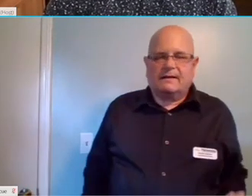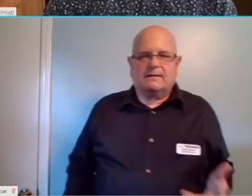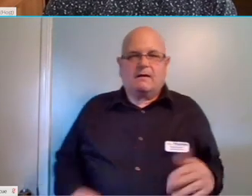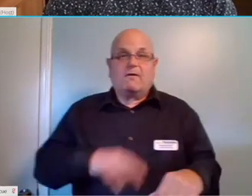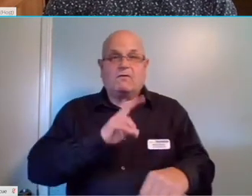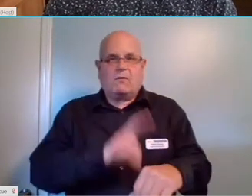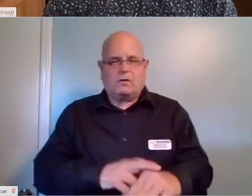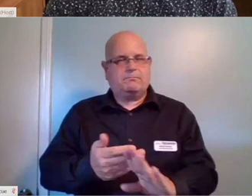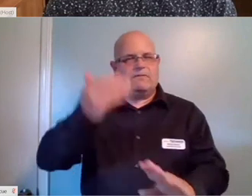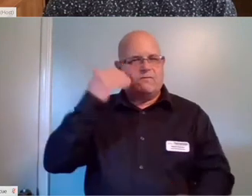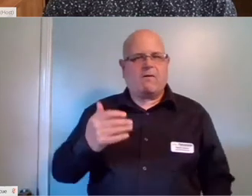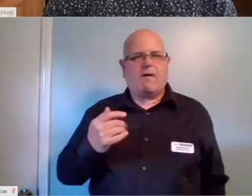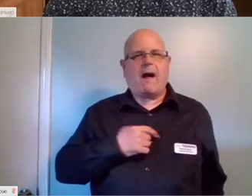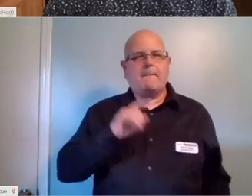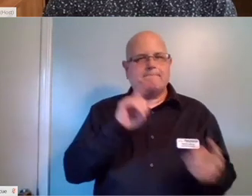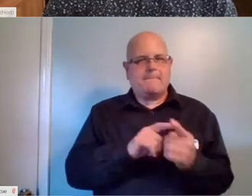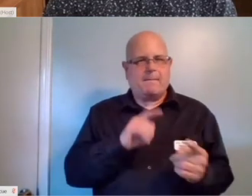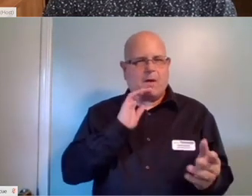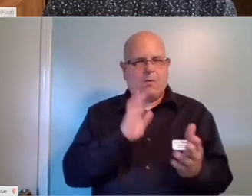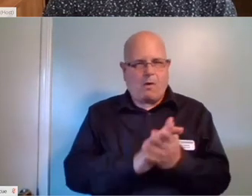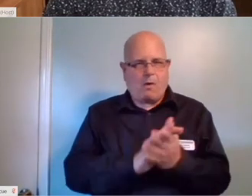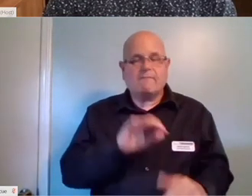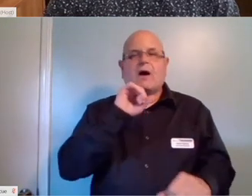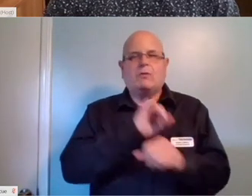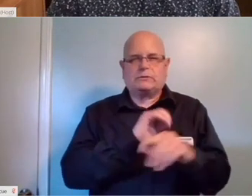Previously prior to ever meeting Liz I was working with various technologies but